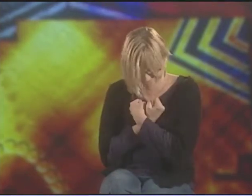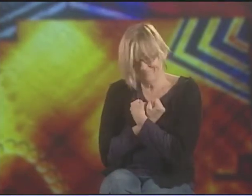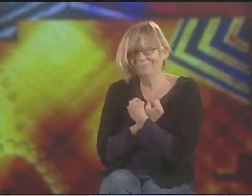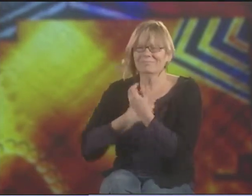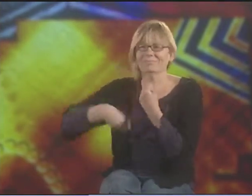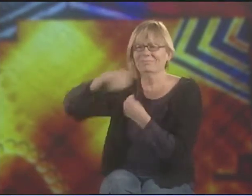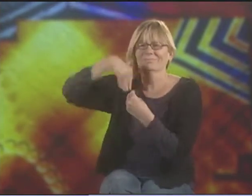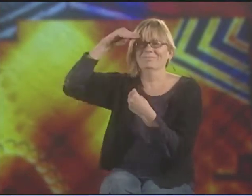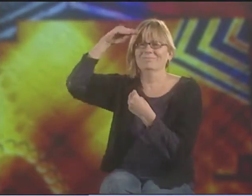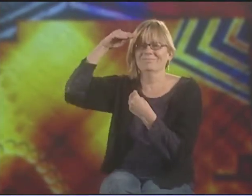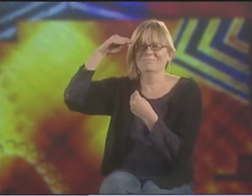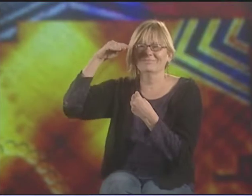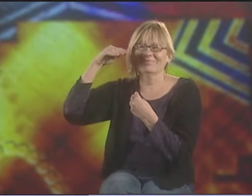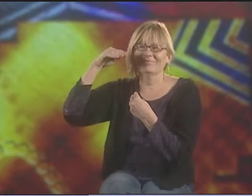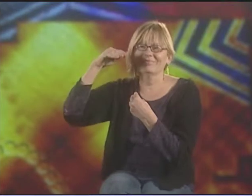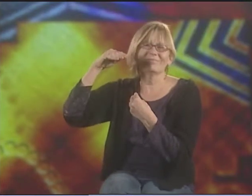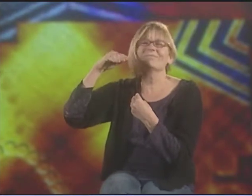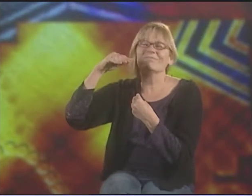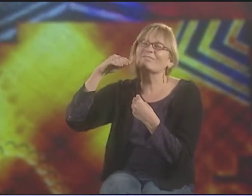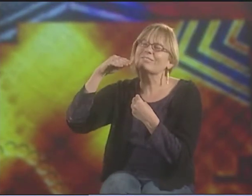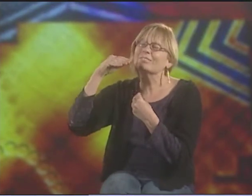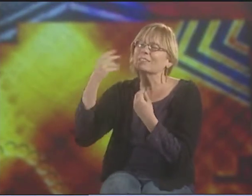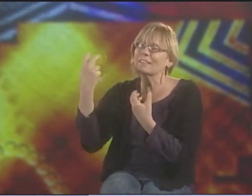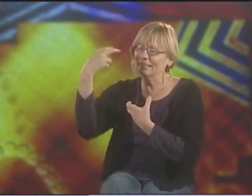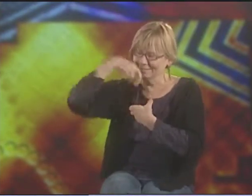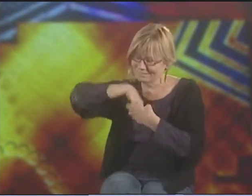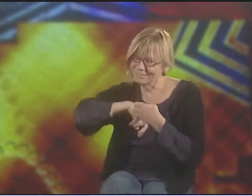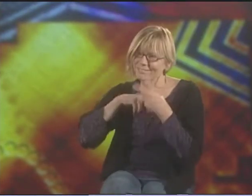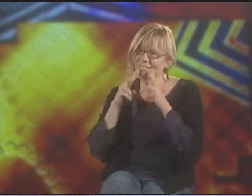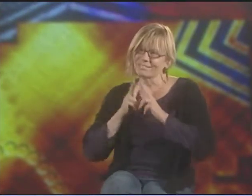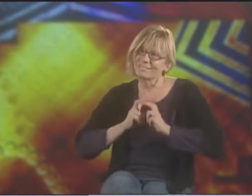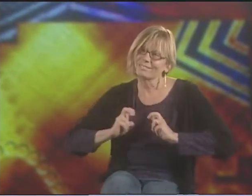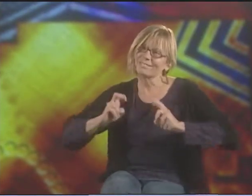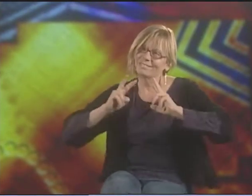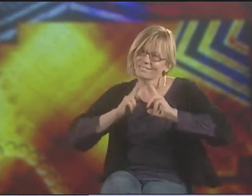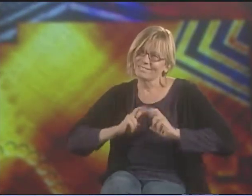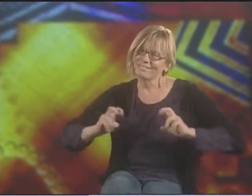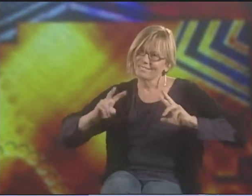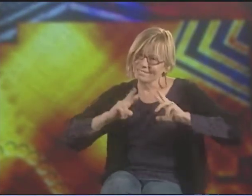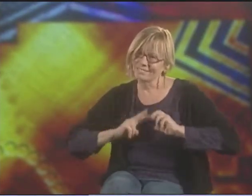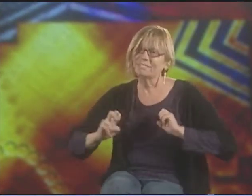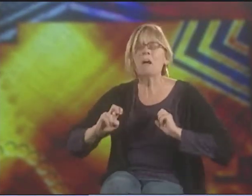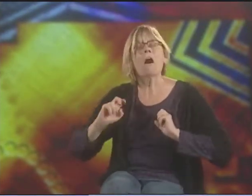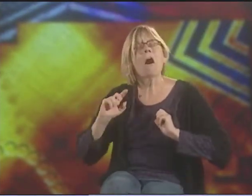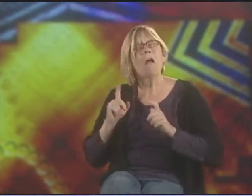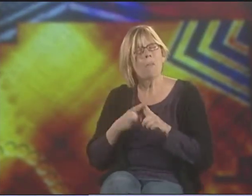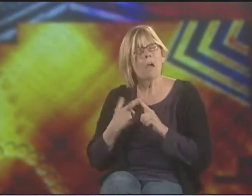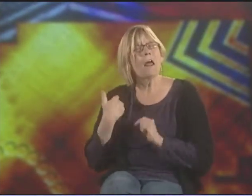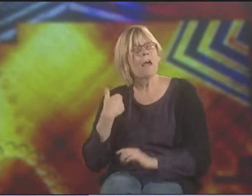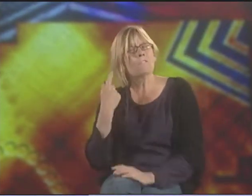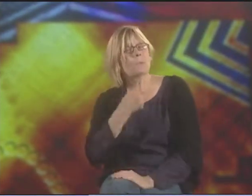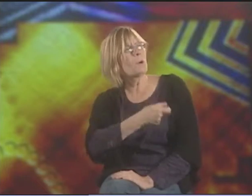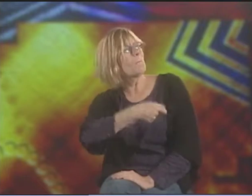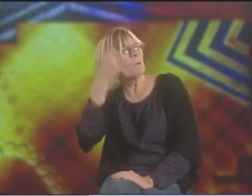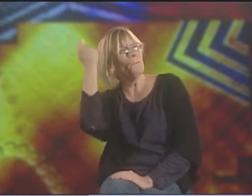AND THEN I HAVE TO ENCLOSE MYSELF AND ENCAPSULATE MYSELF INTO A COCOON AND UNDERGO THAT PROCESS